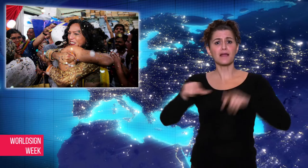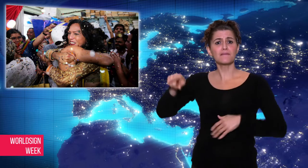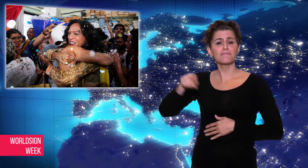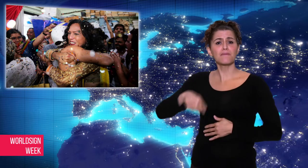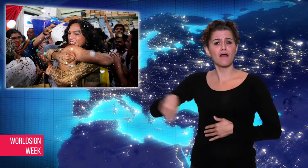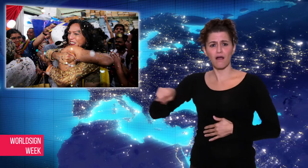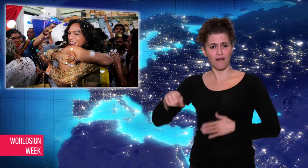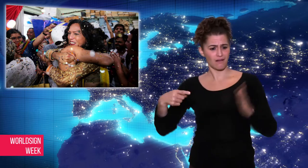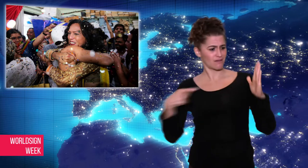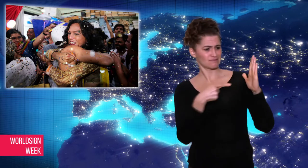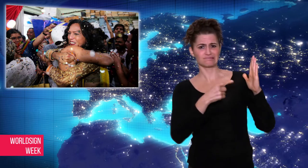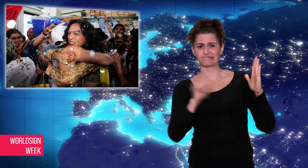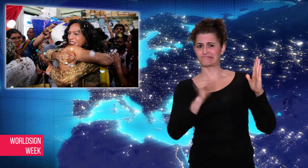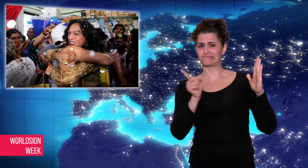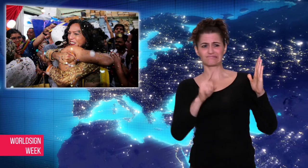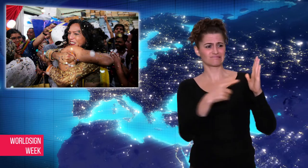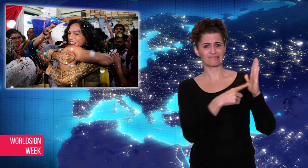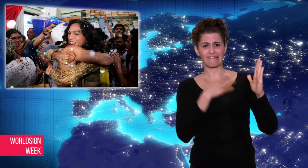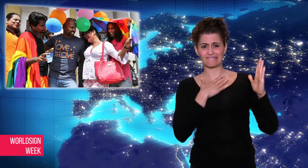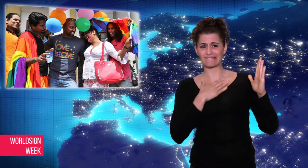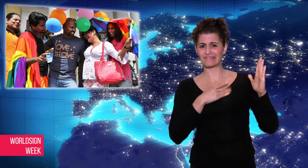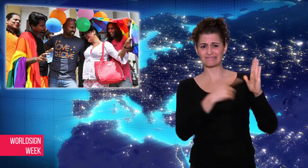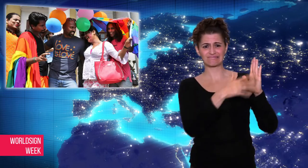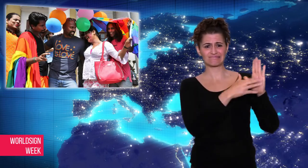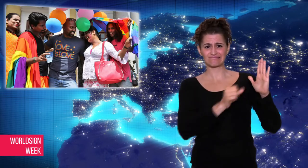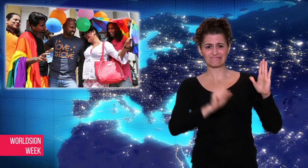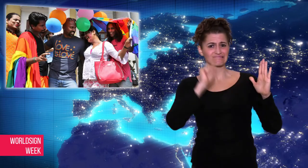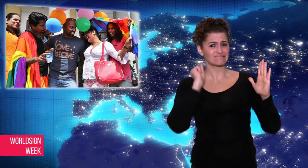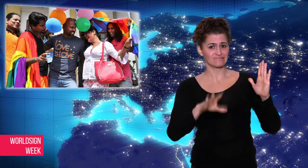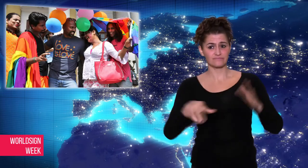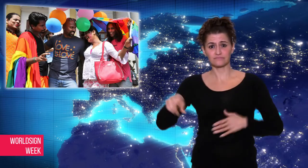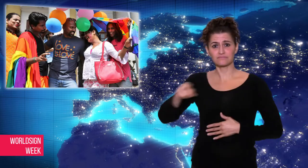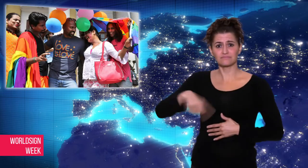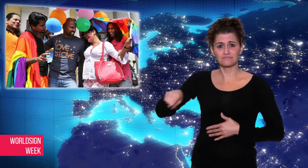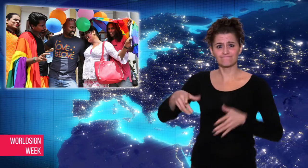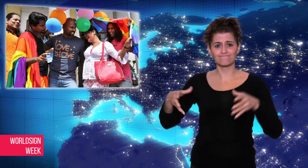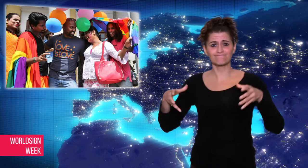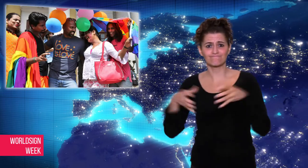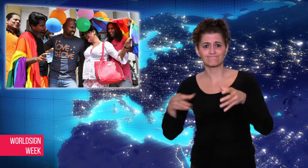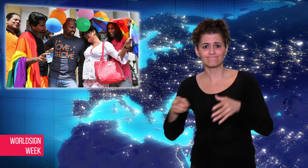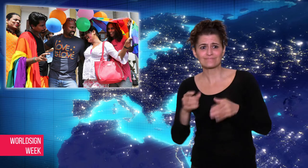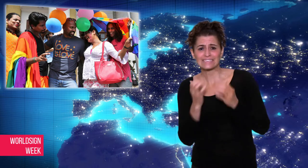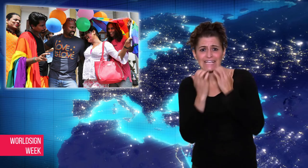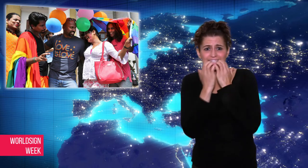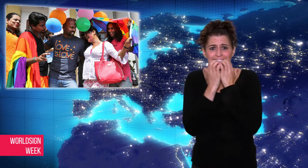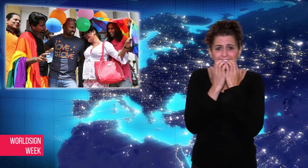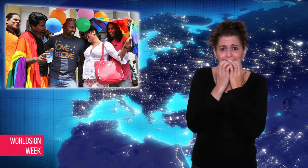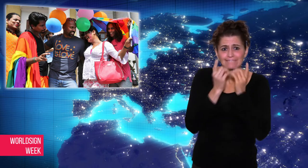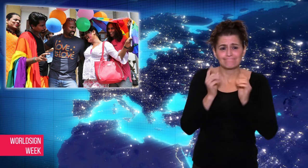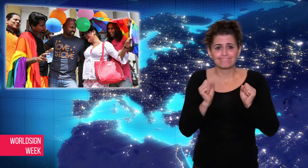flags in the streets. As one activist